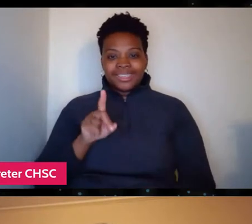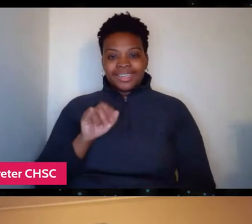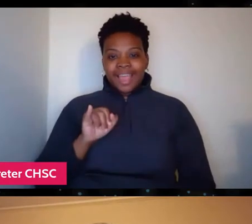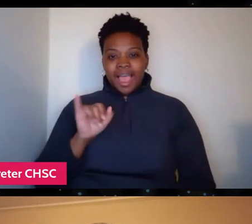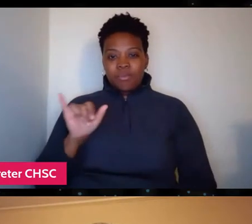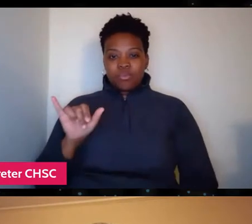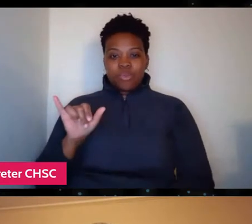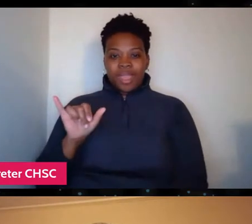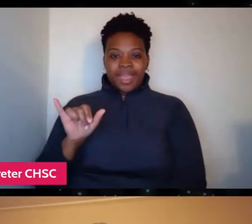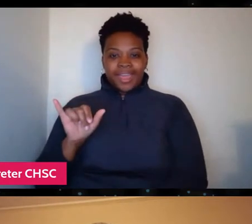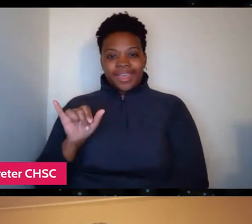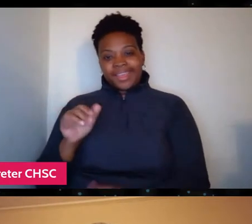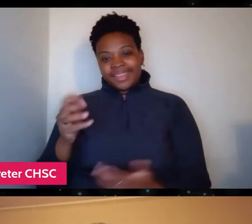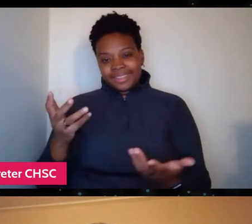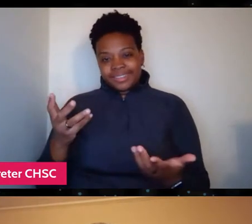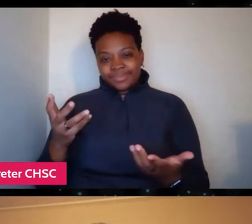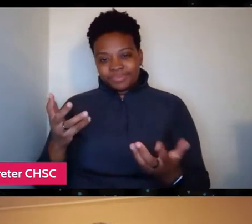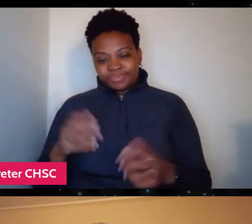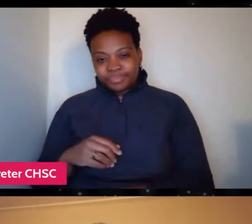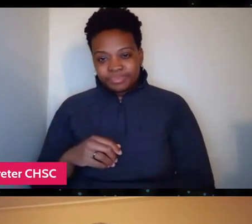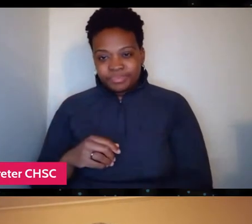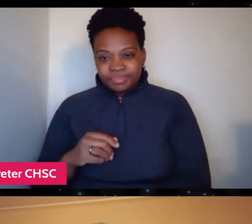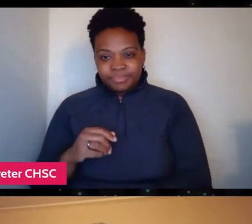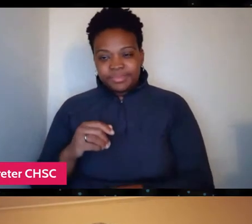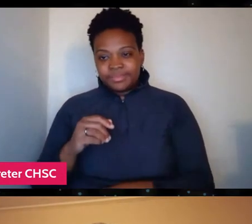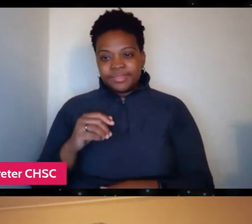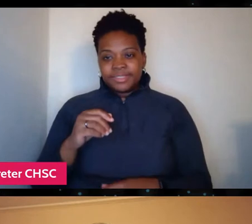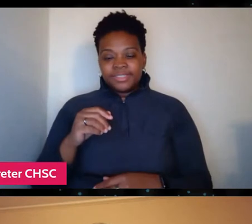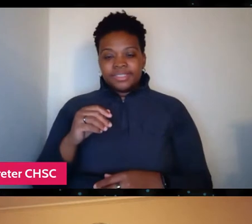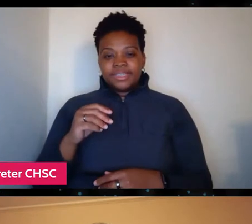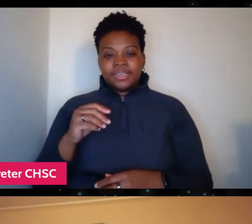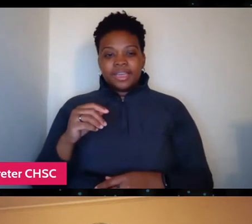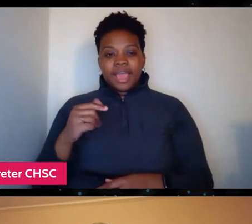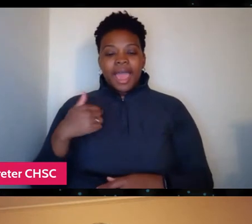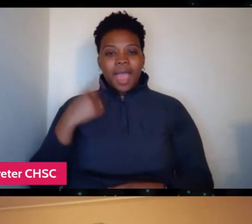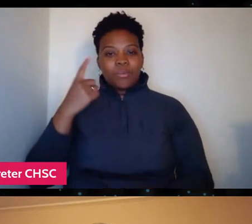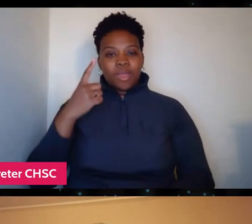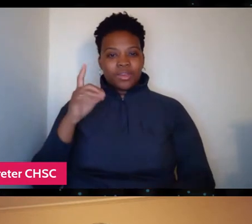And I wonder if that parallel and our Britishness